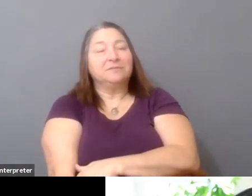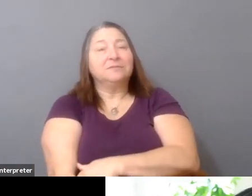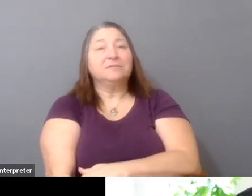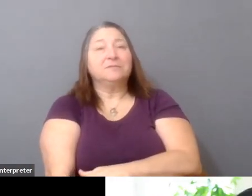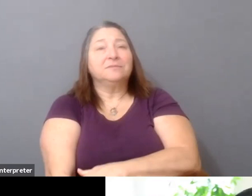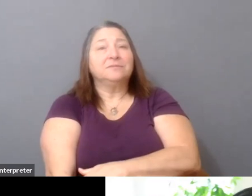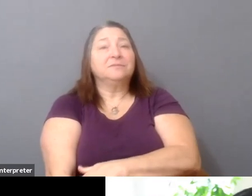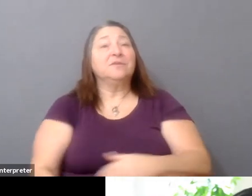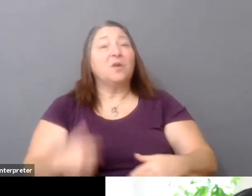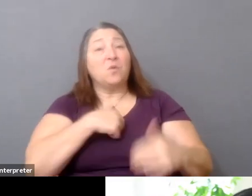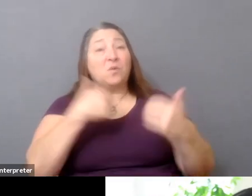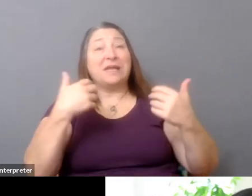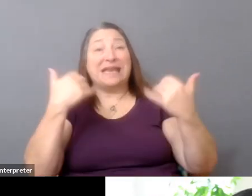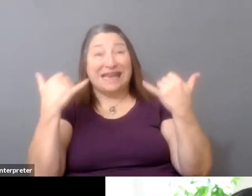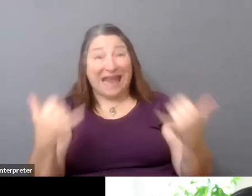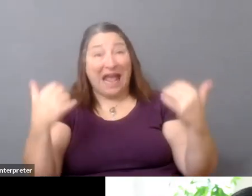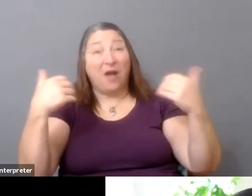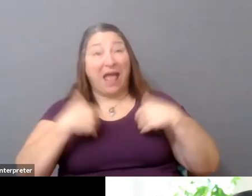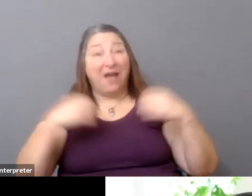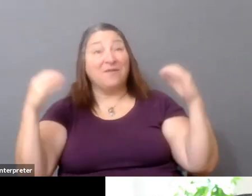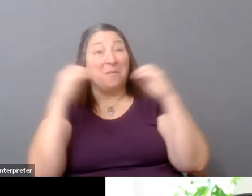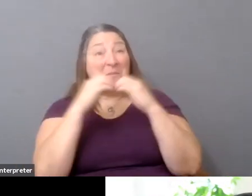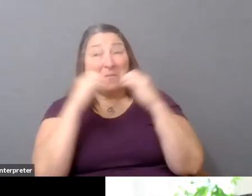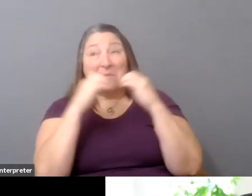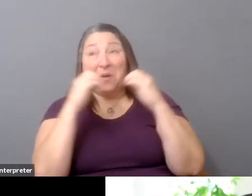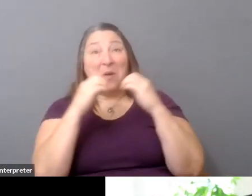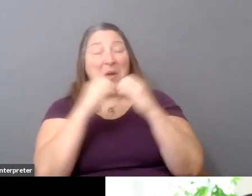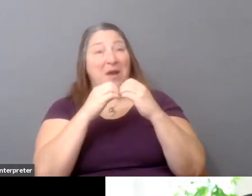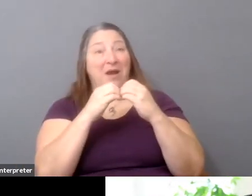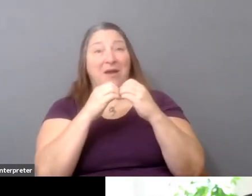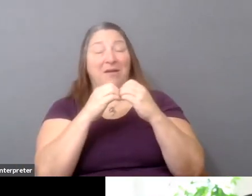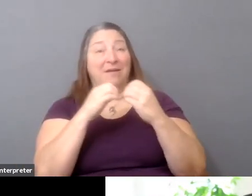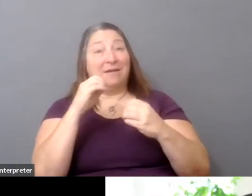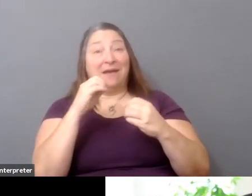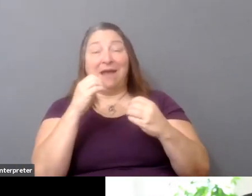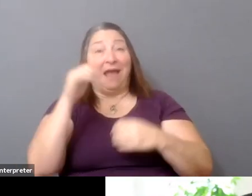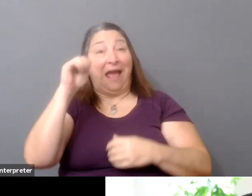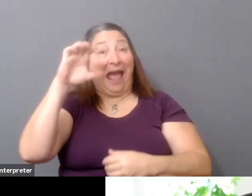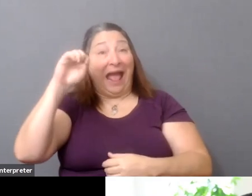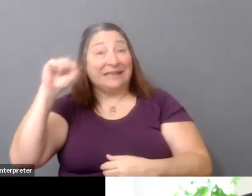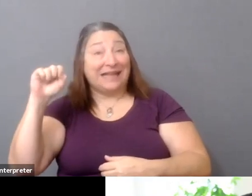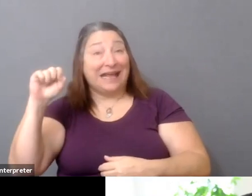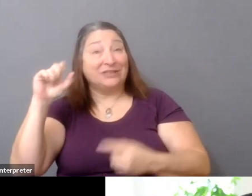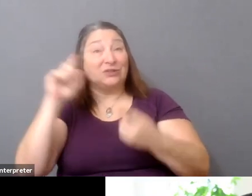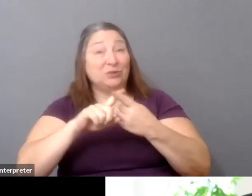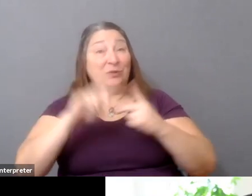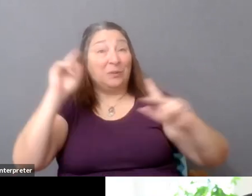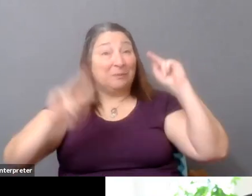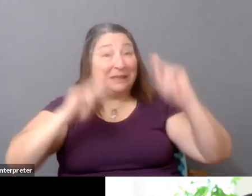and audiences than technically we've ever had before, yet it also feels like we have less access than ever before.